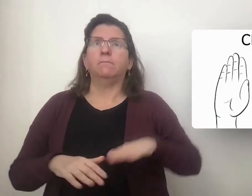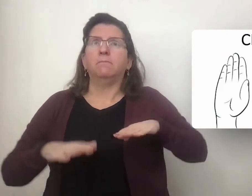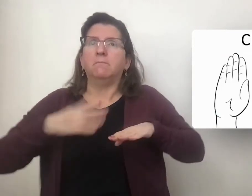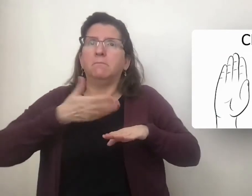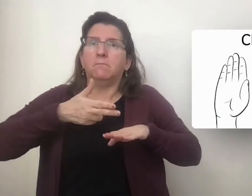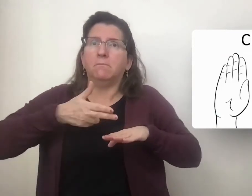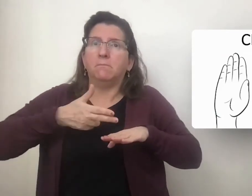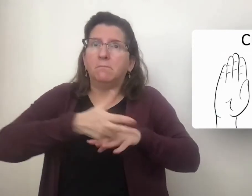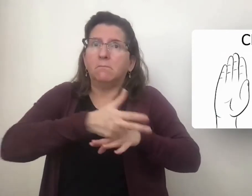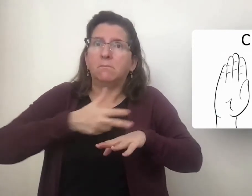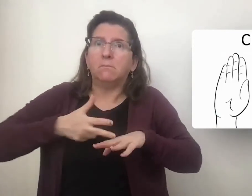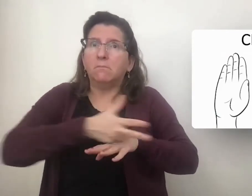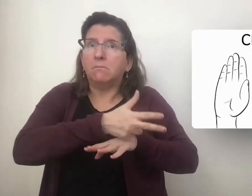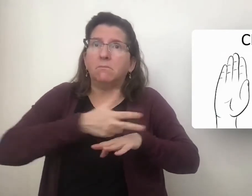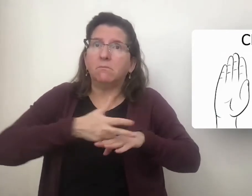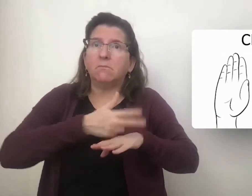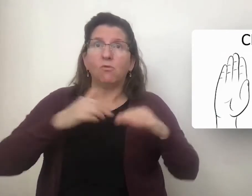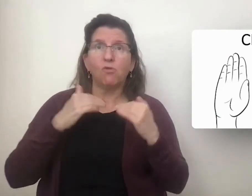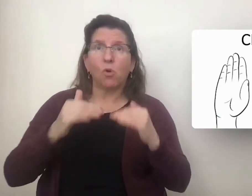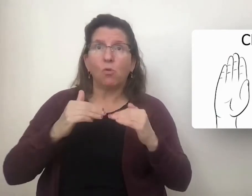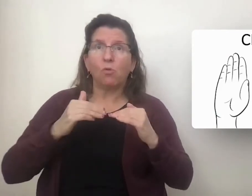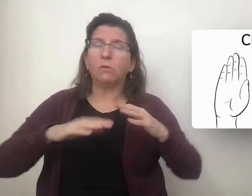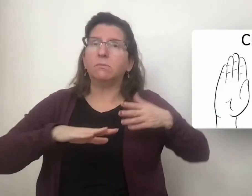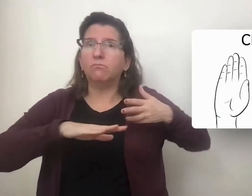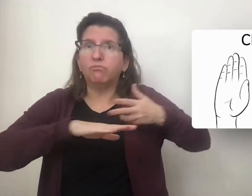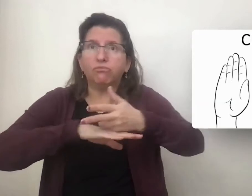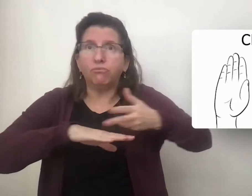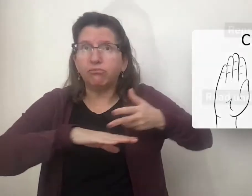the road - under a vehicle - in this case.